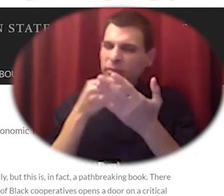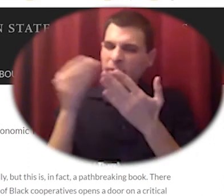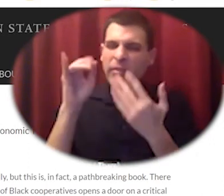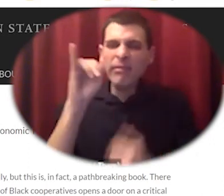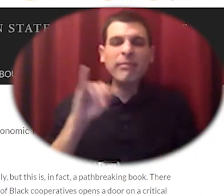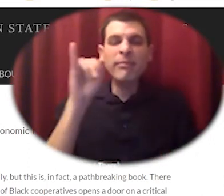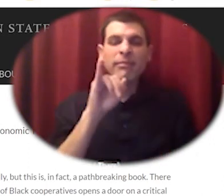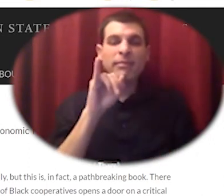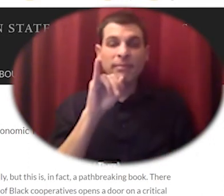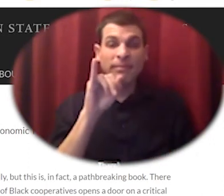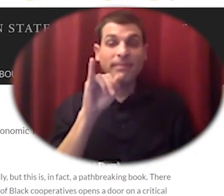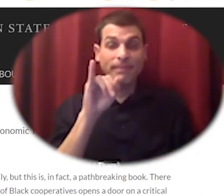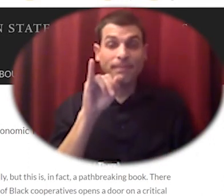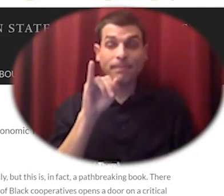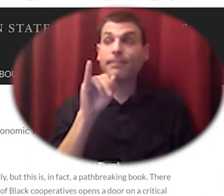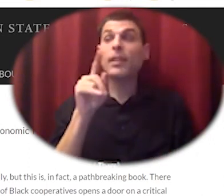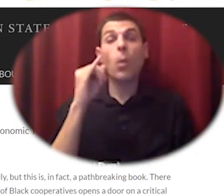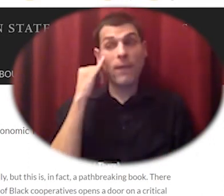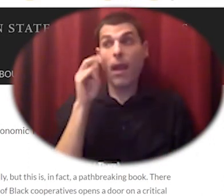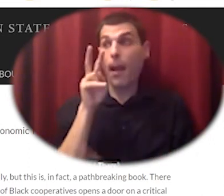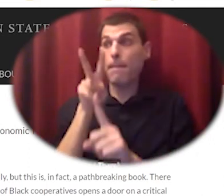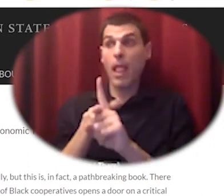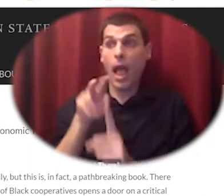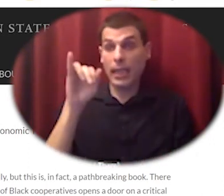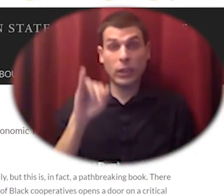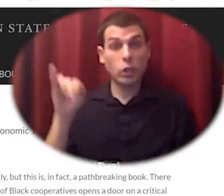being discriminated against for things like payouts and you know whether they were getting